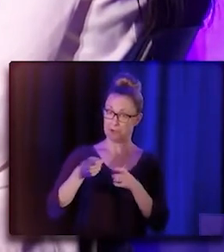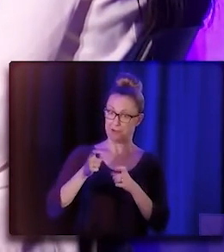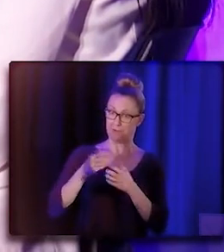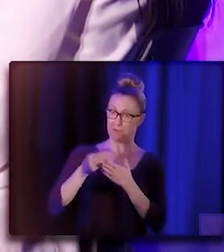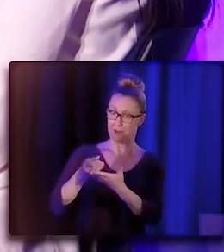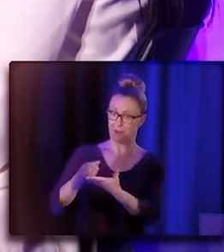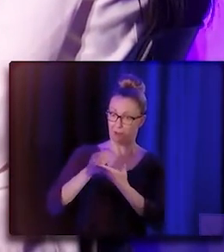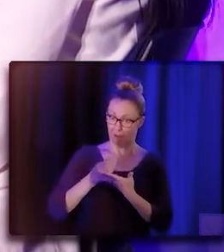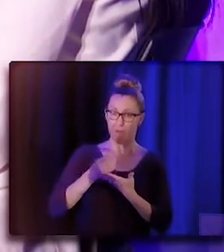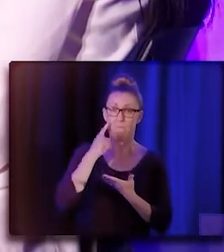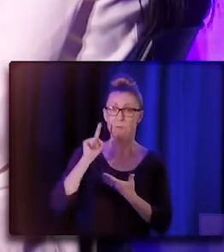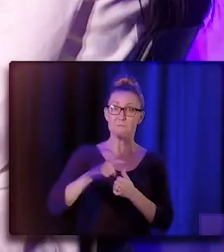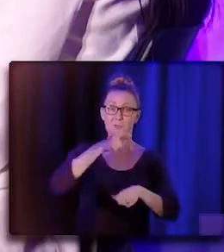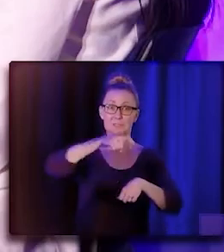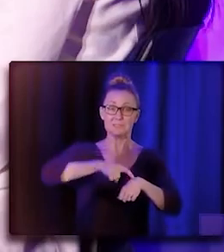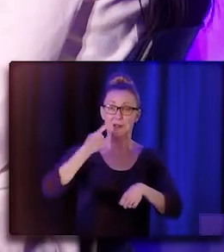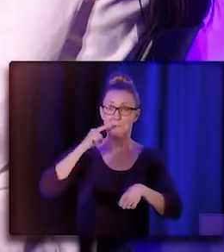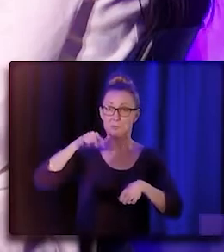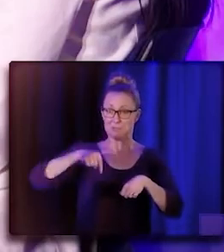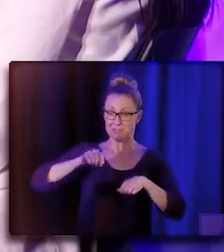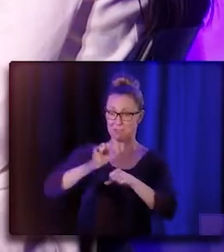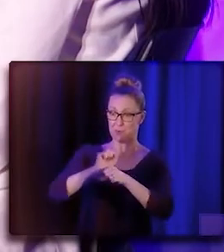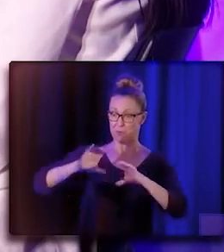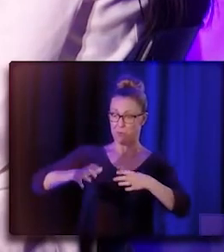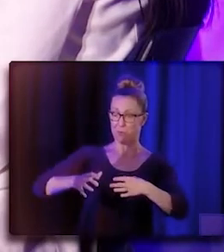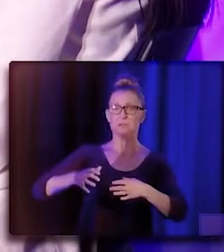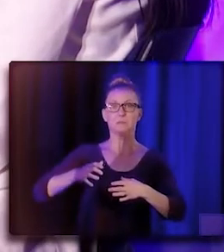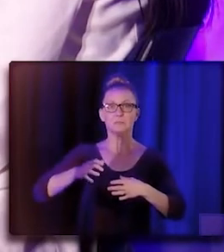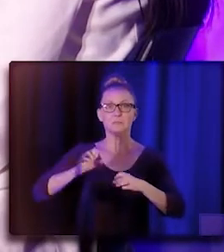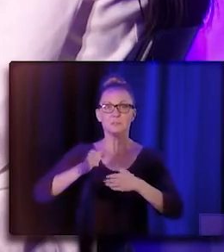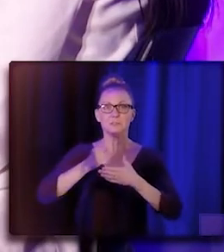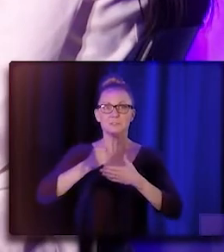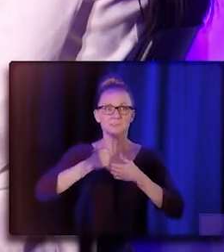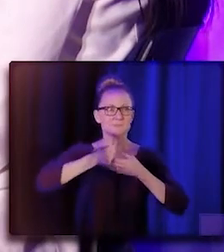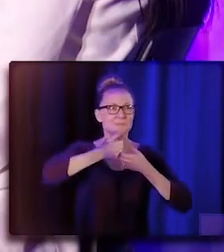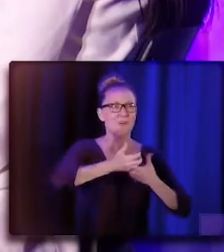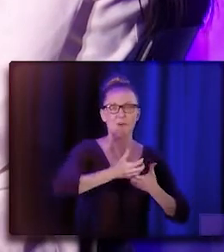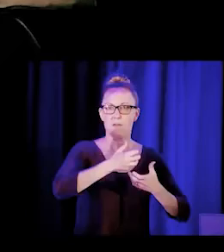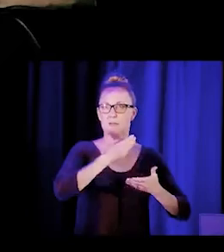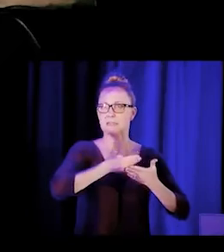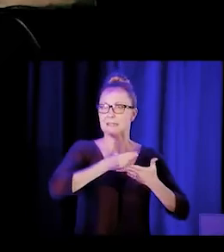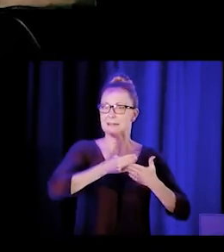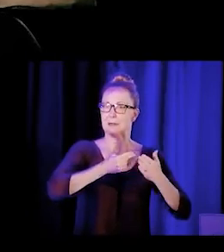for our workforce, which could lead to economic equity, you know, in our communities across the board,